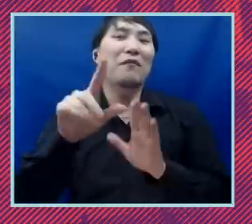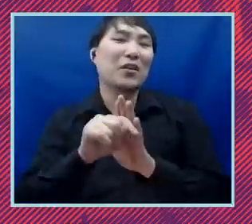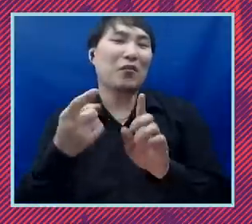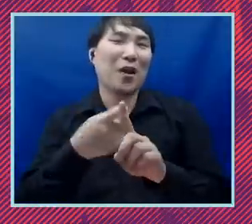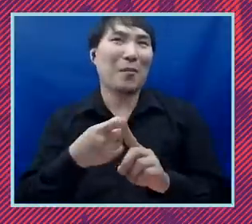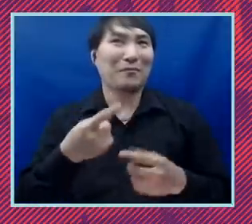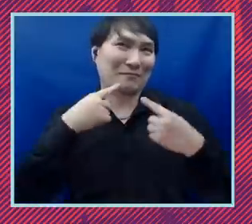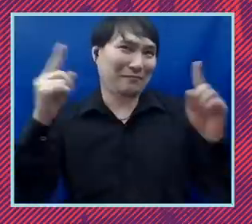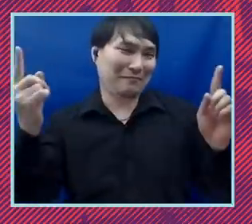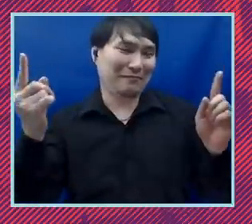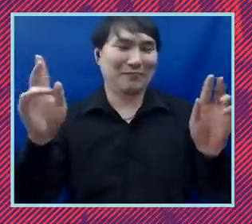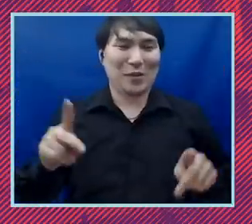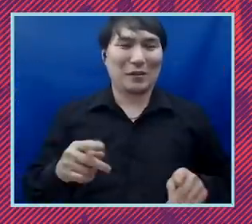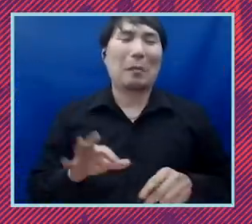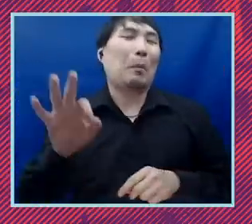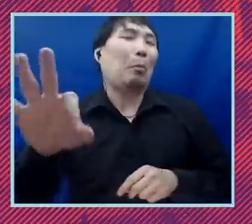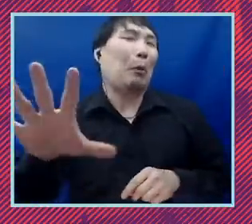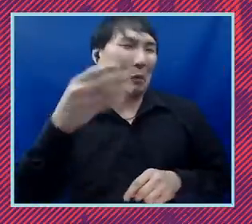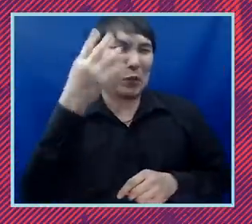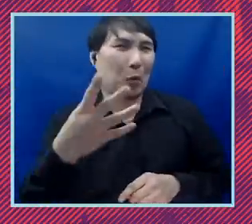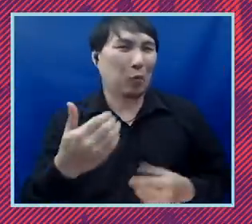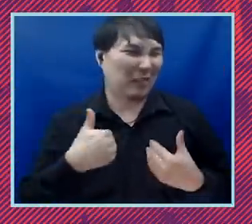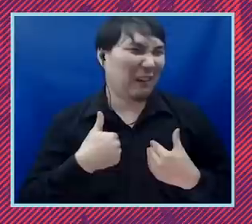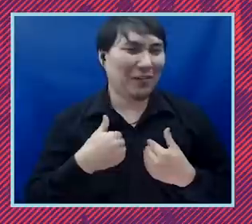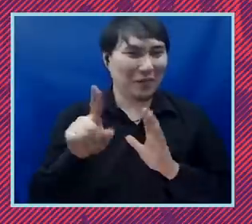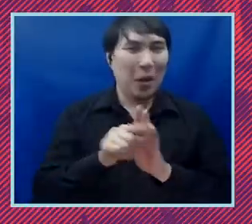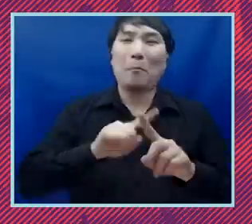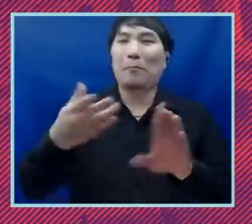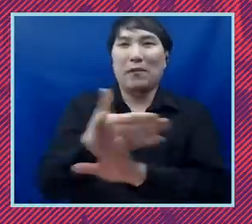going to come say something to you but let me just say one thing before i turn her over to him